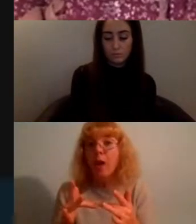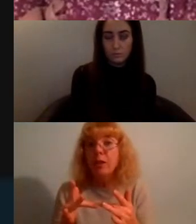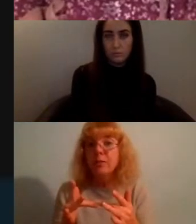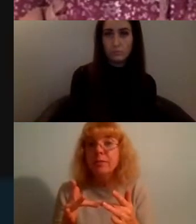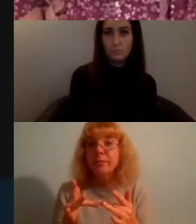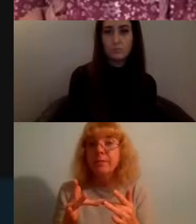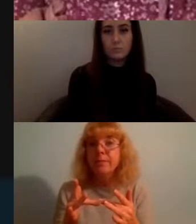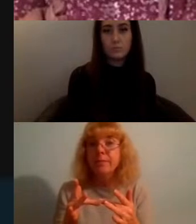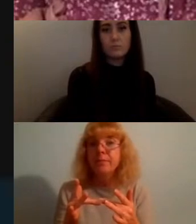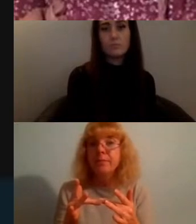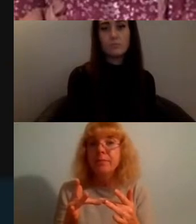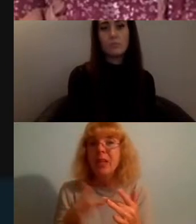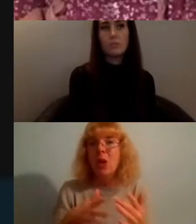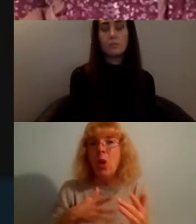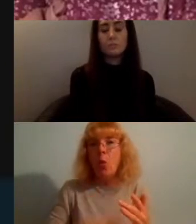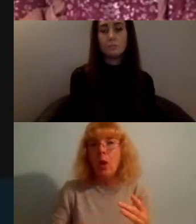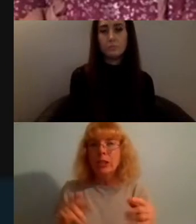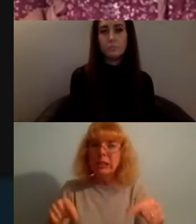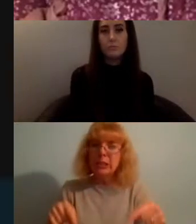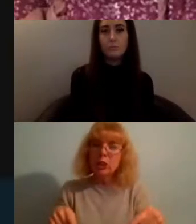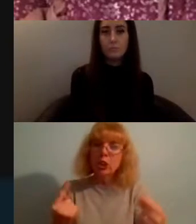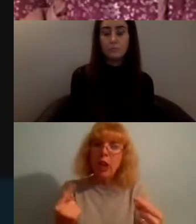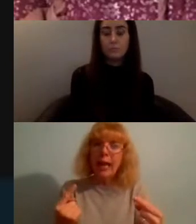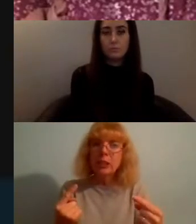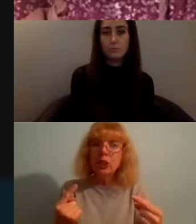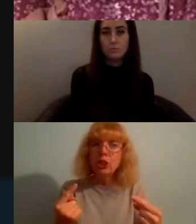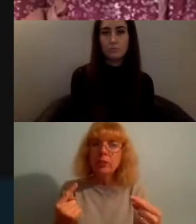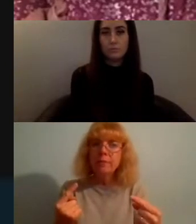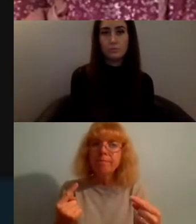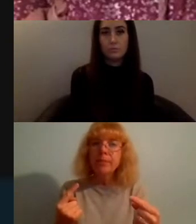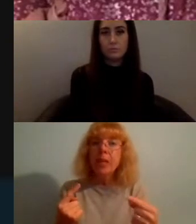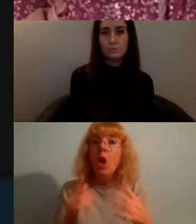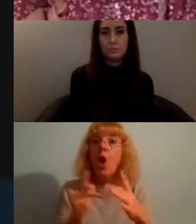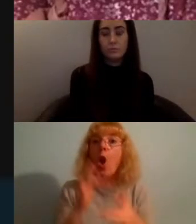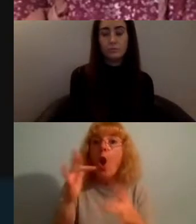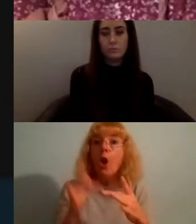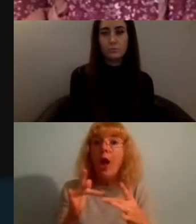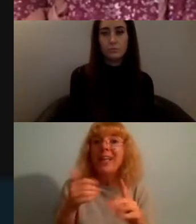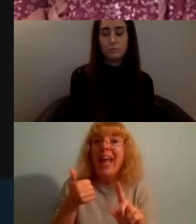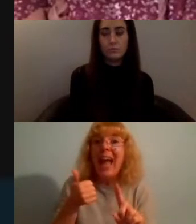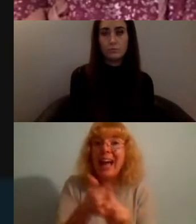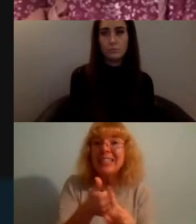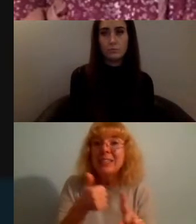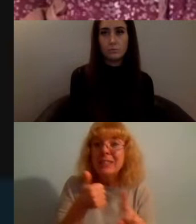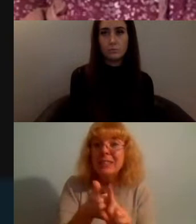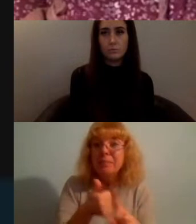really just want to challenge this narrative that online activism is something which is you know